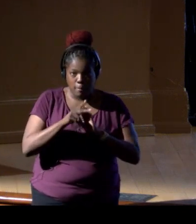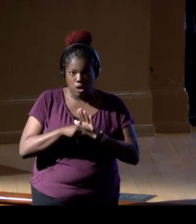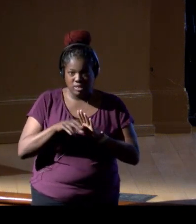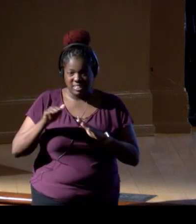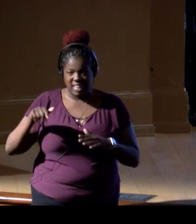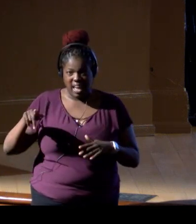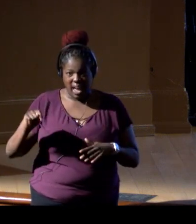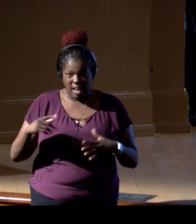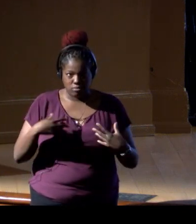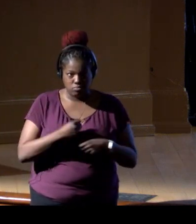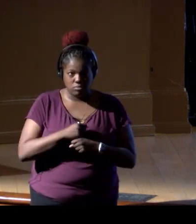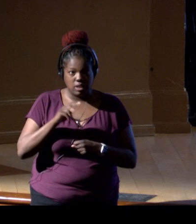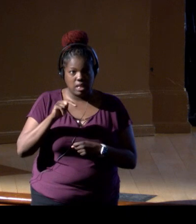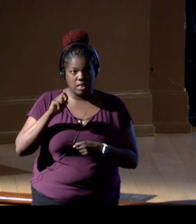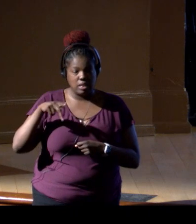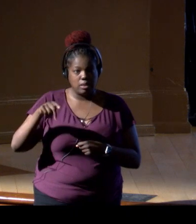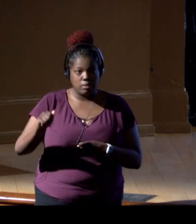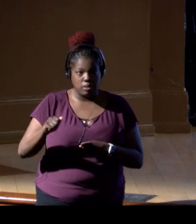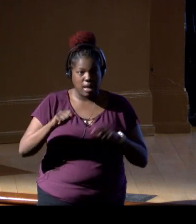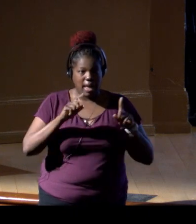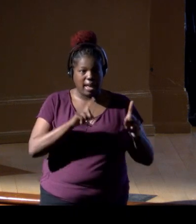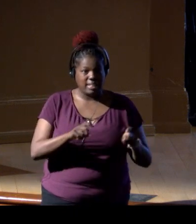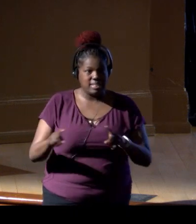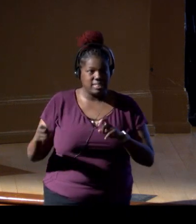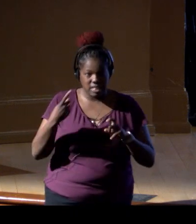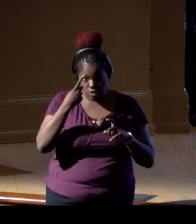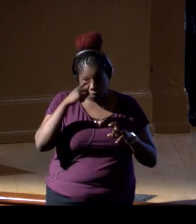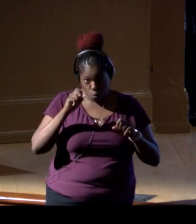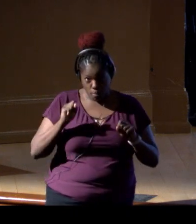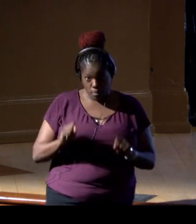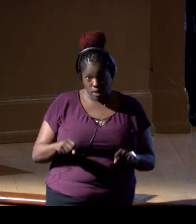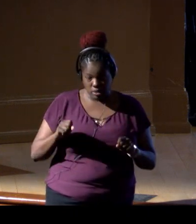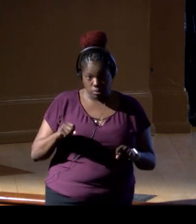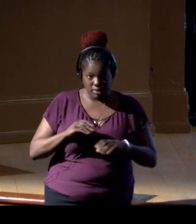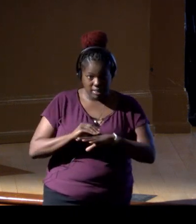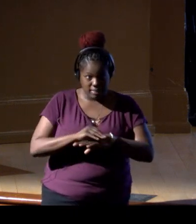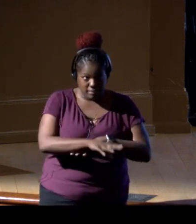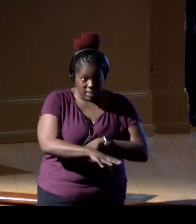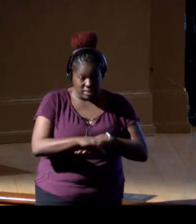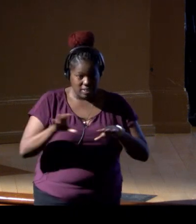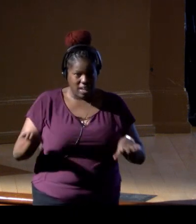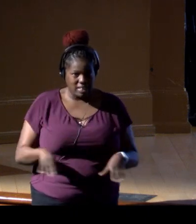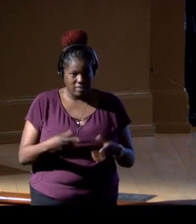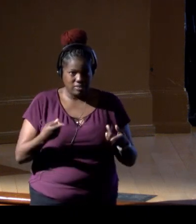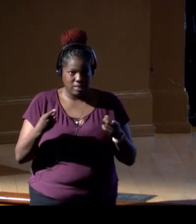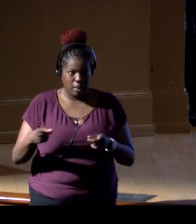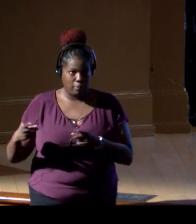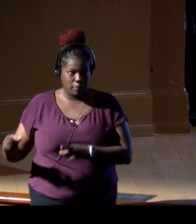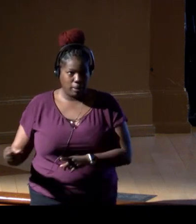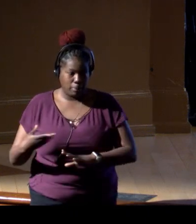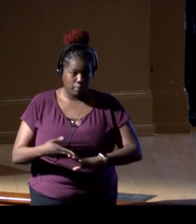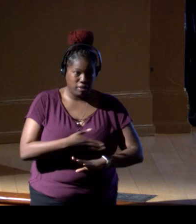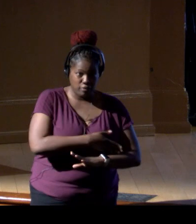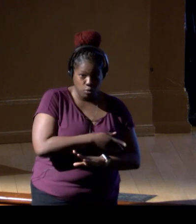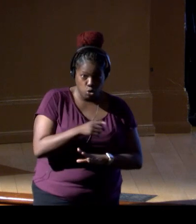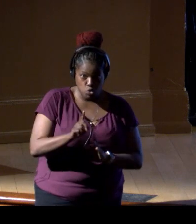And that is to assess for your potential effects of your activities prior to your activities.